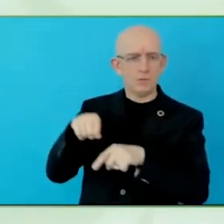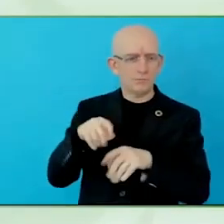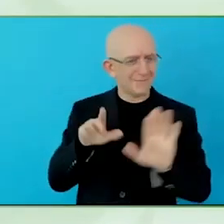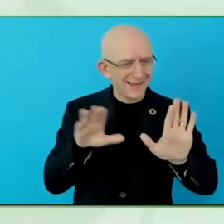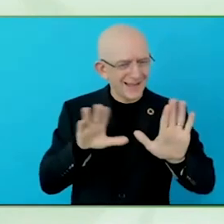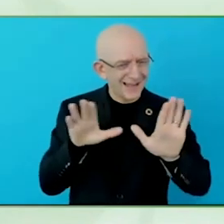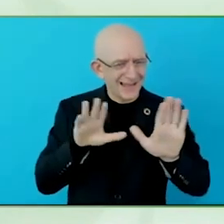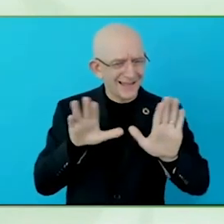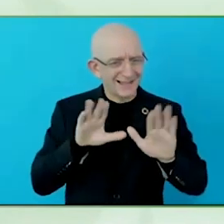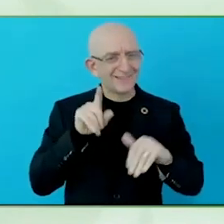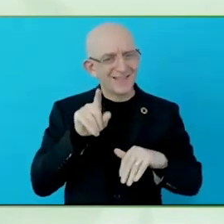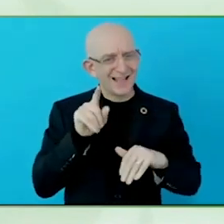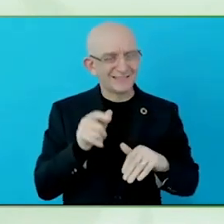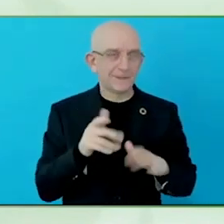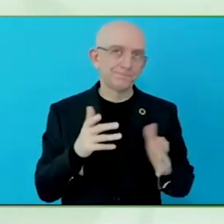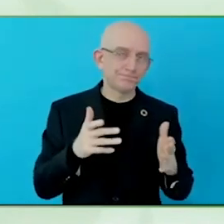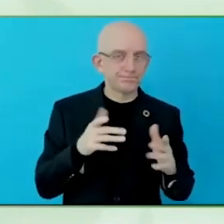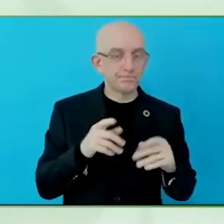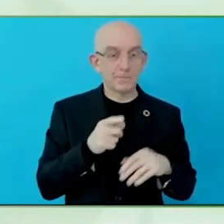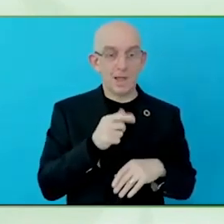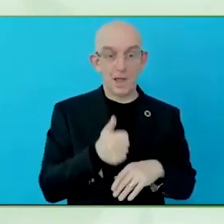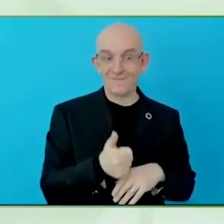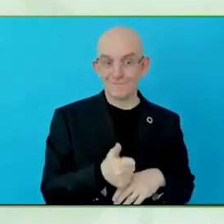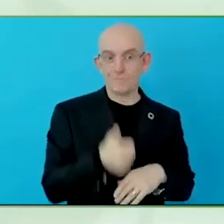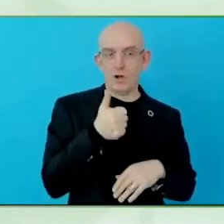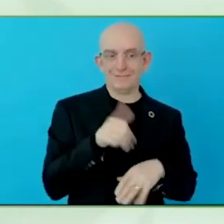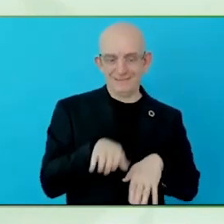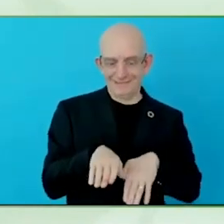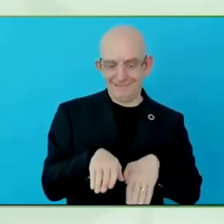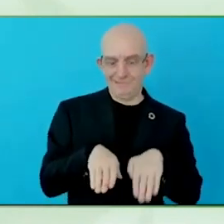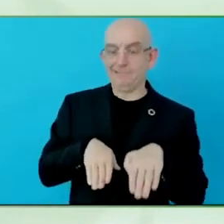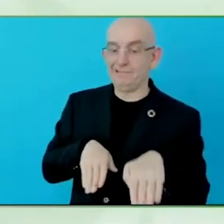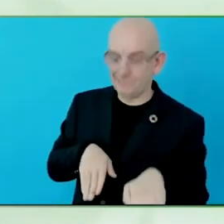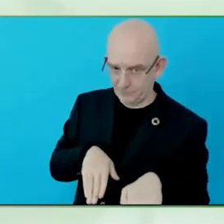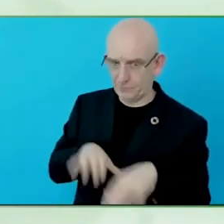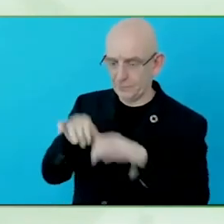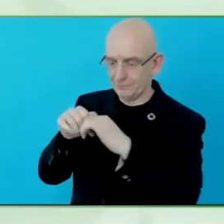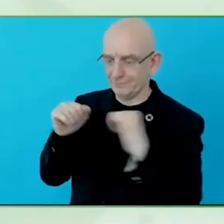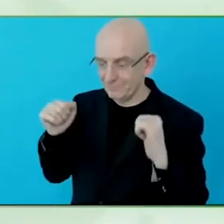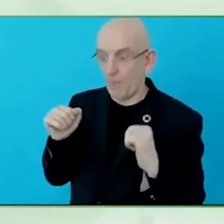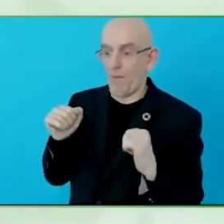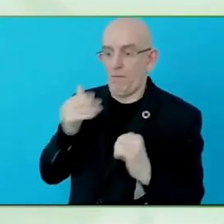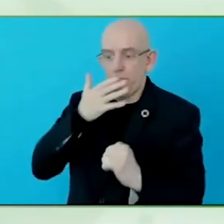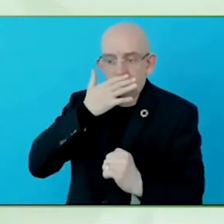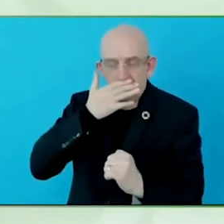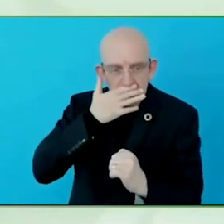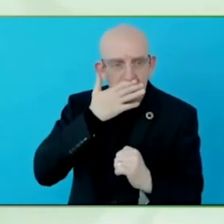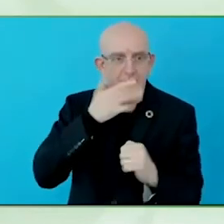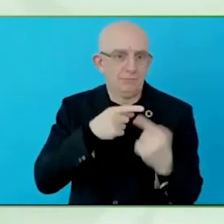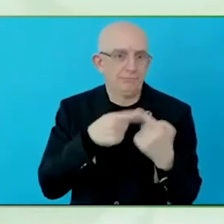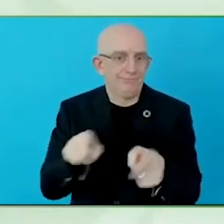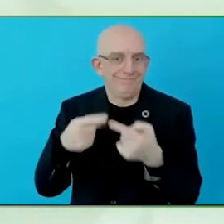socio cultural background, even speaking about languages, where we